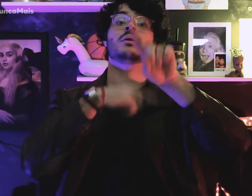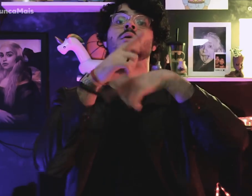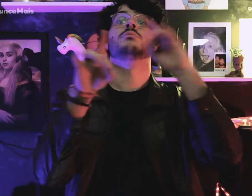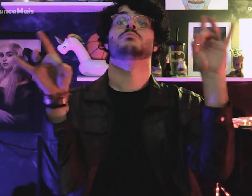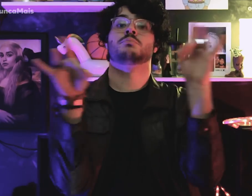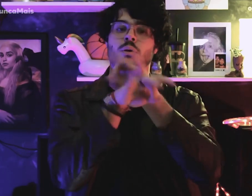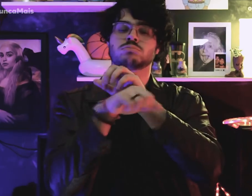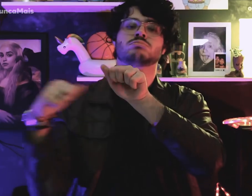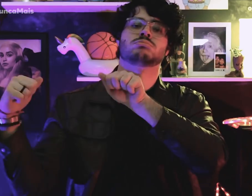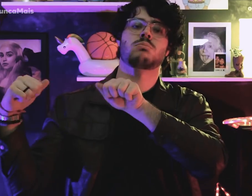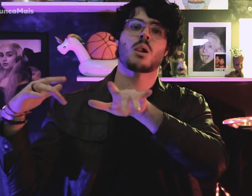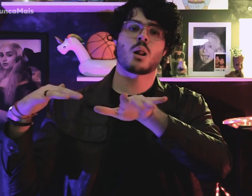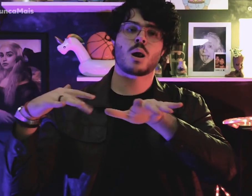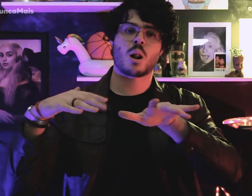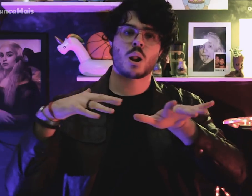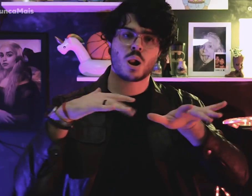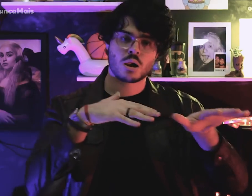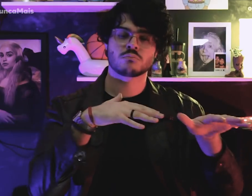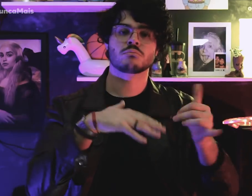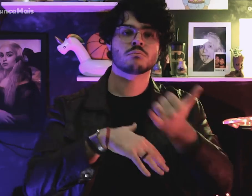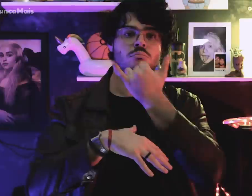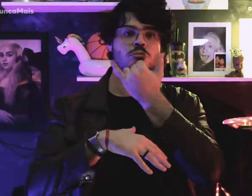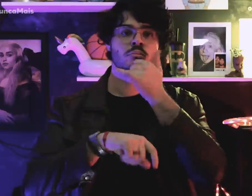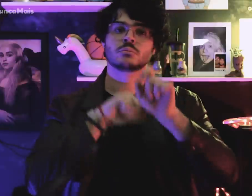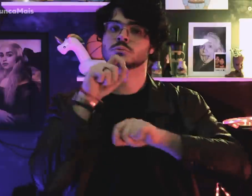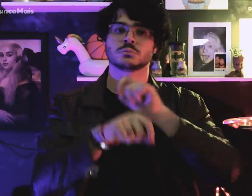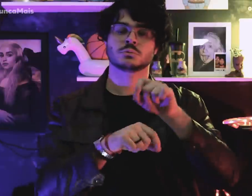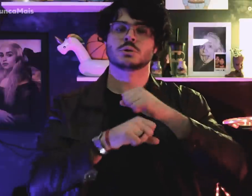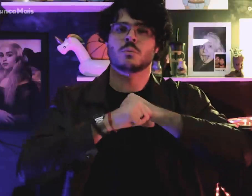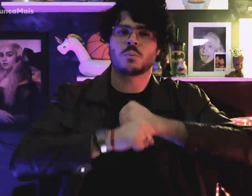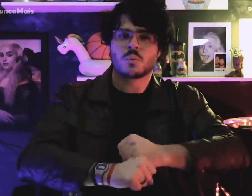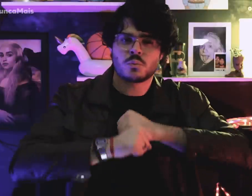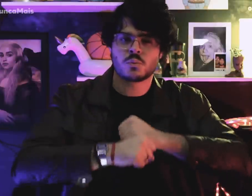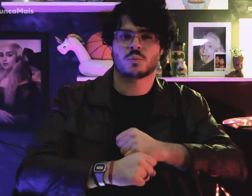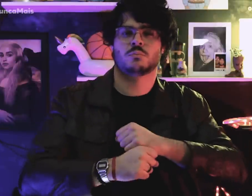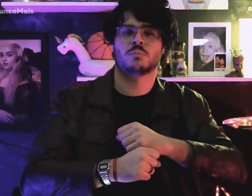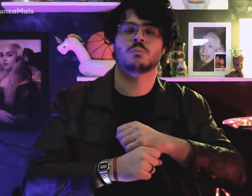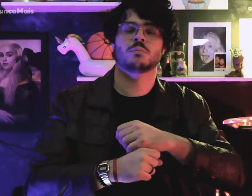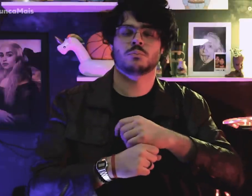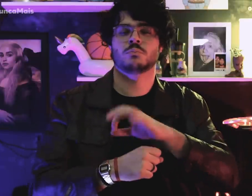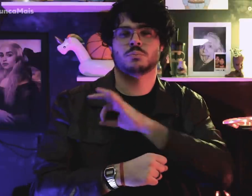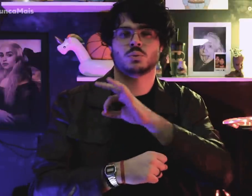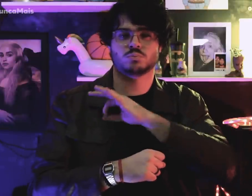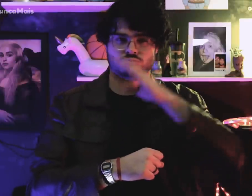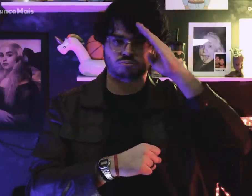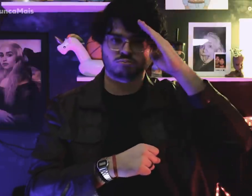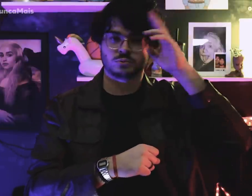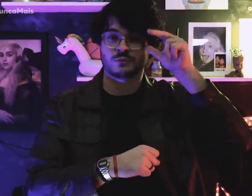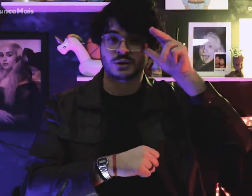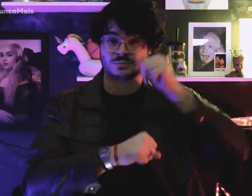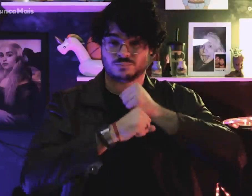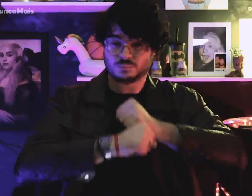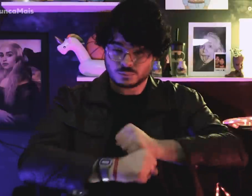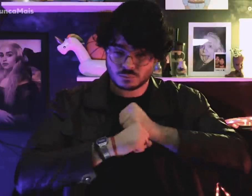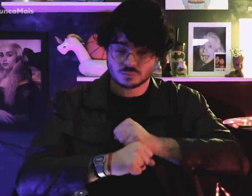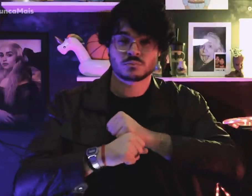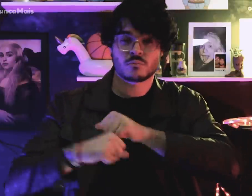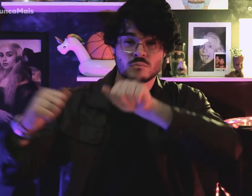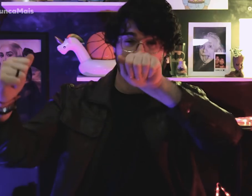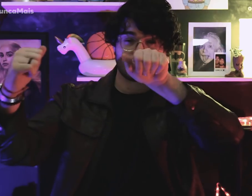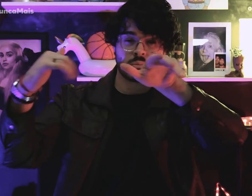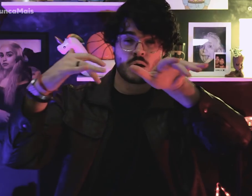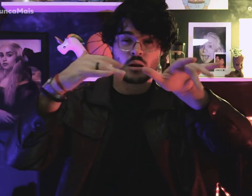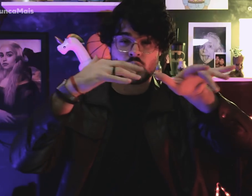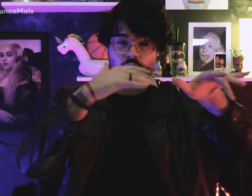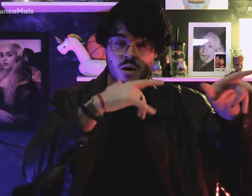After the end of the mass the church was surrounded and attacked by the military police cavalry at